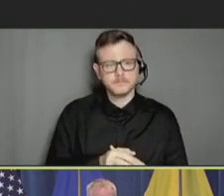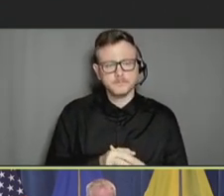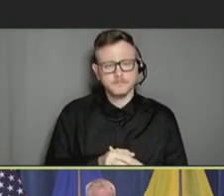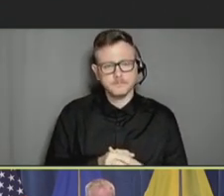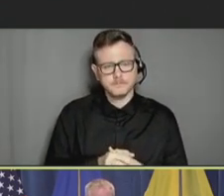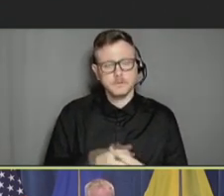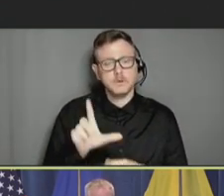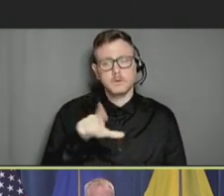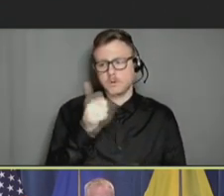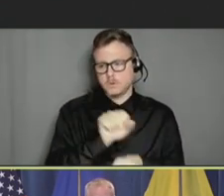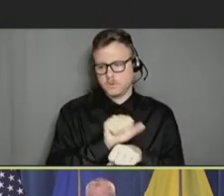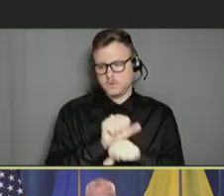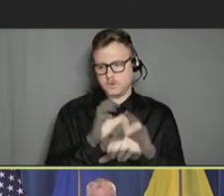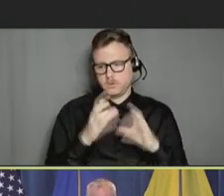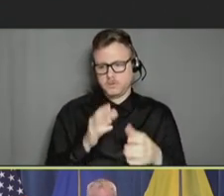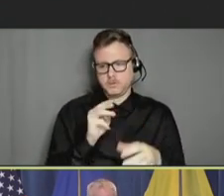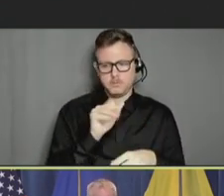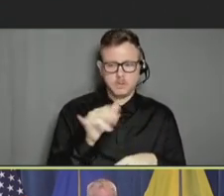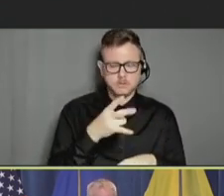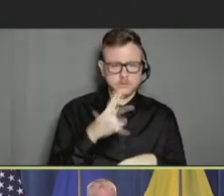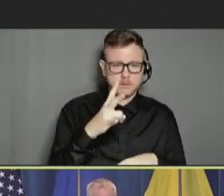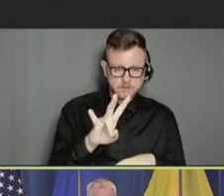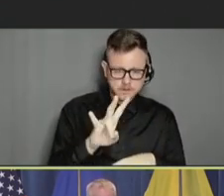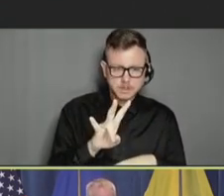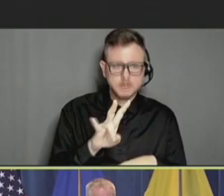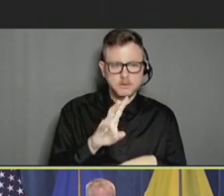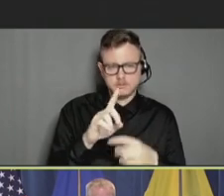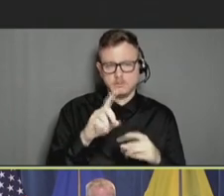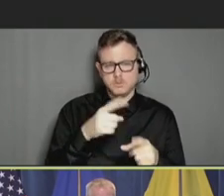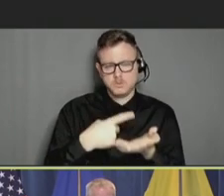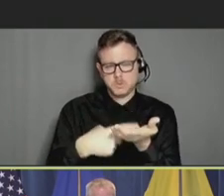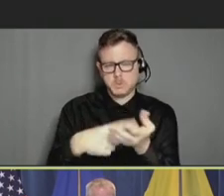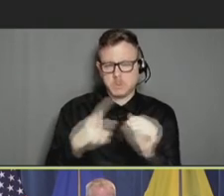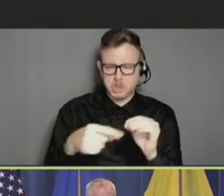group report on May 17th around myocarditis.